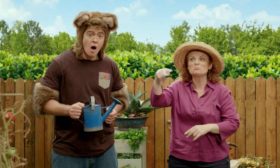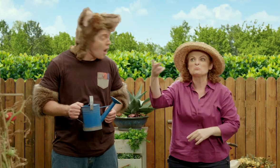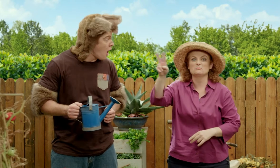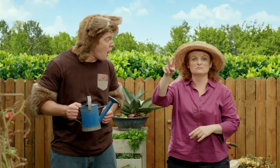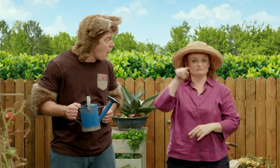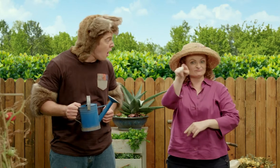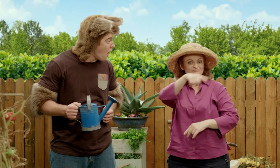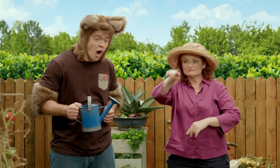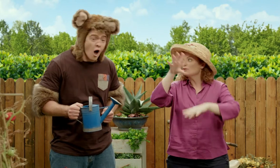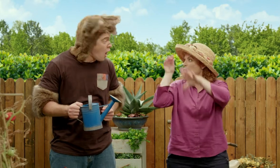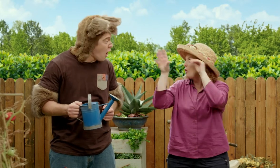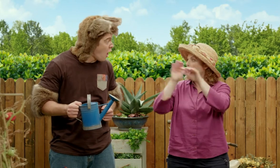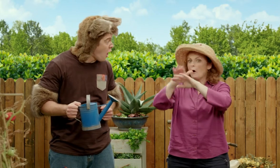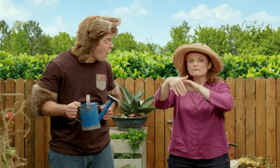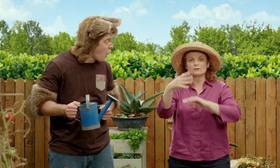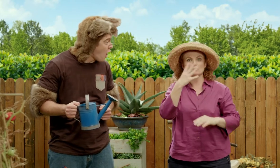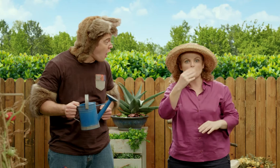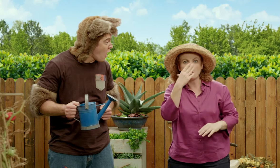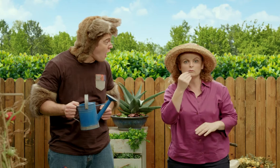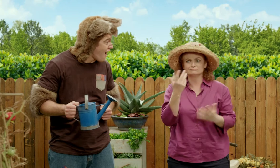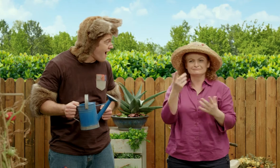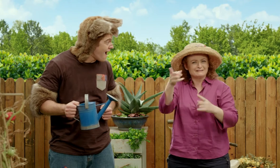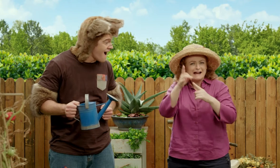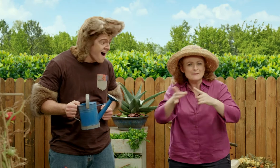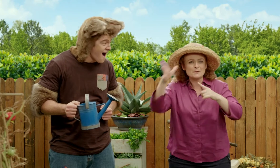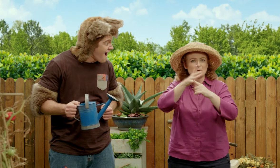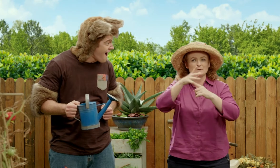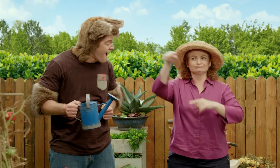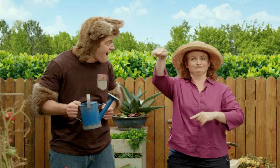and see how they learn how important water is.